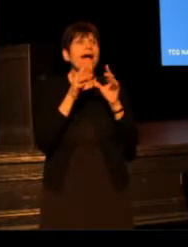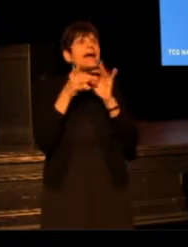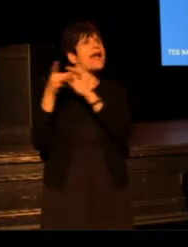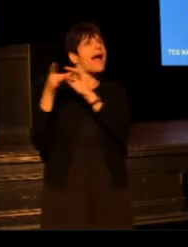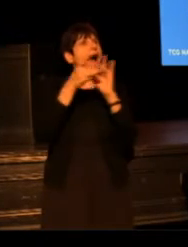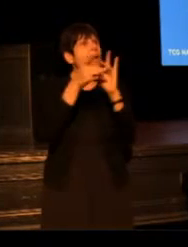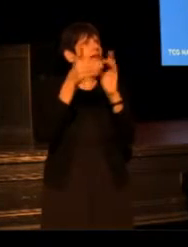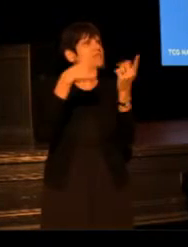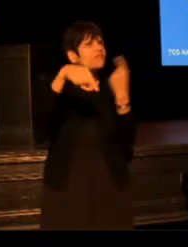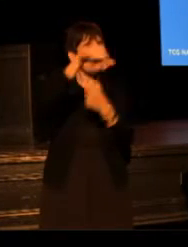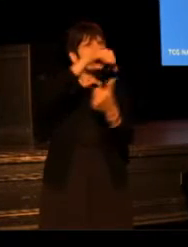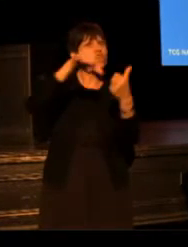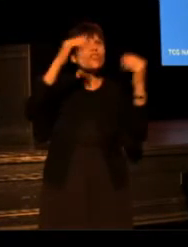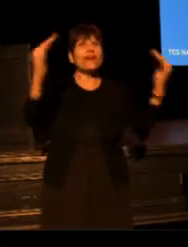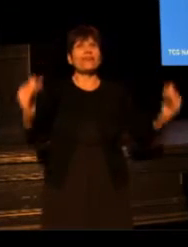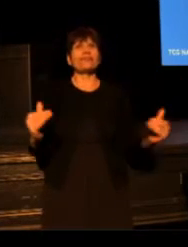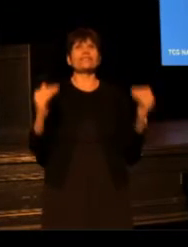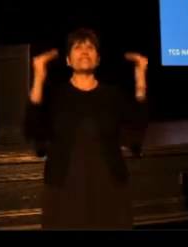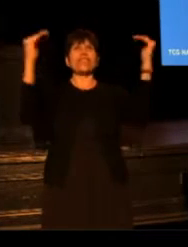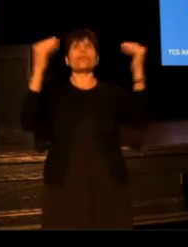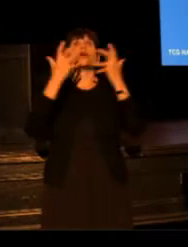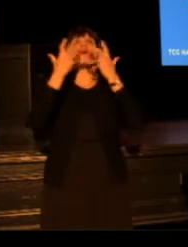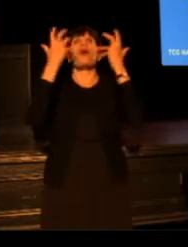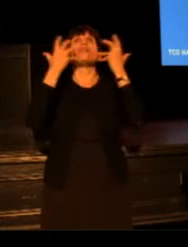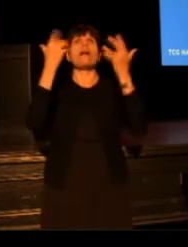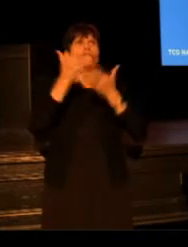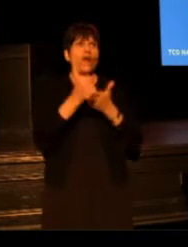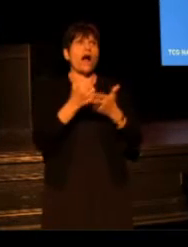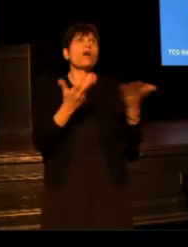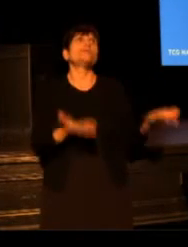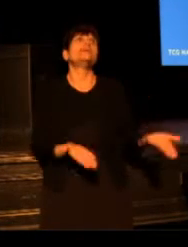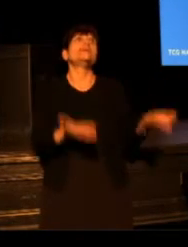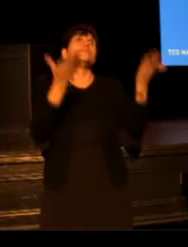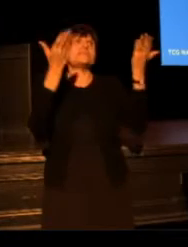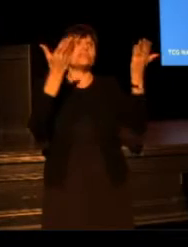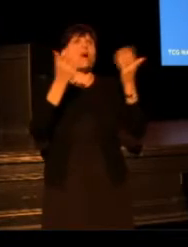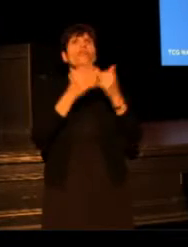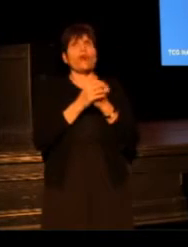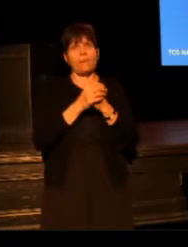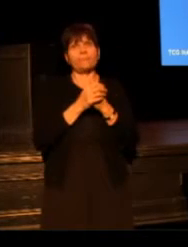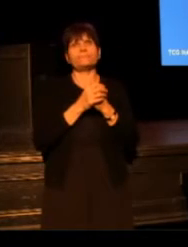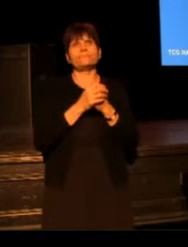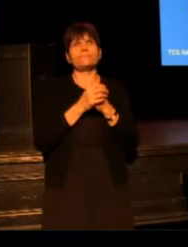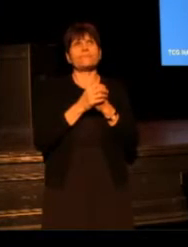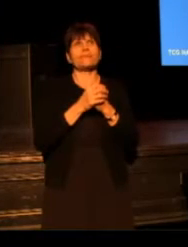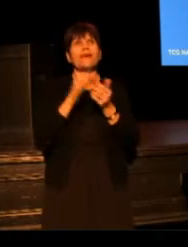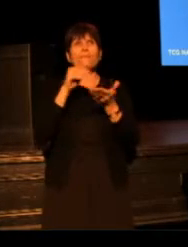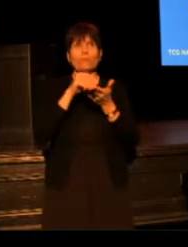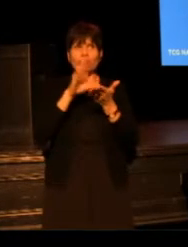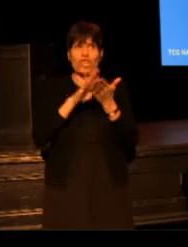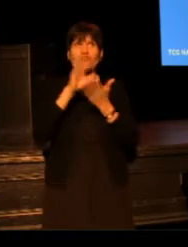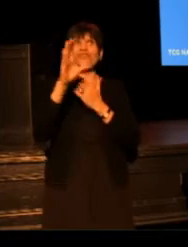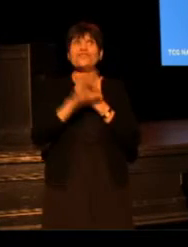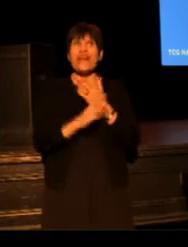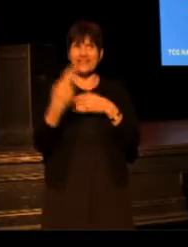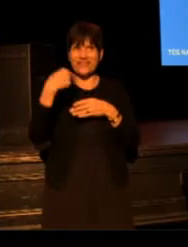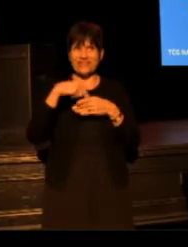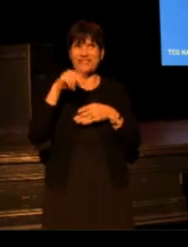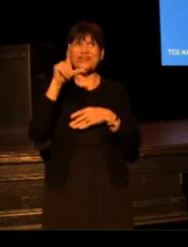and lift each other up when we call out for help. And, mark your calendars now to join us in 2016